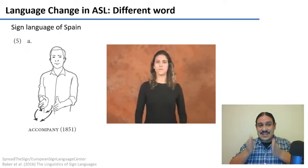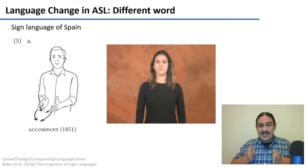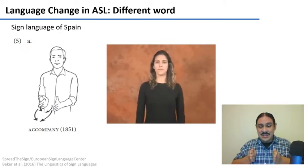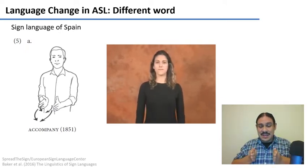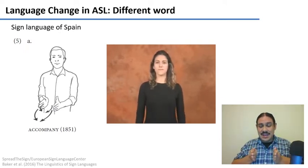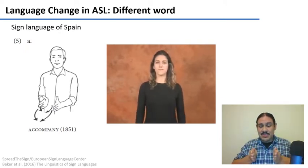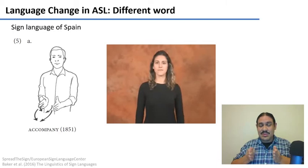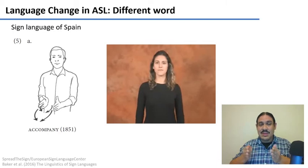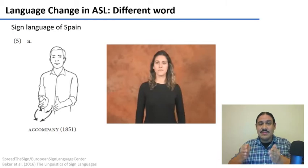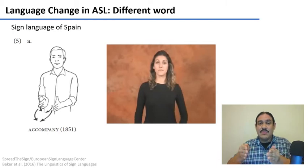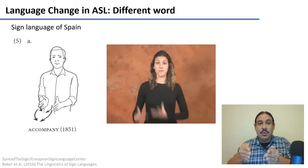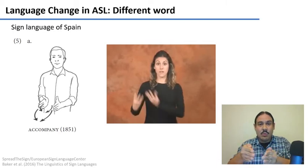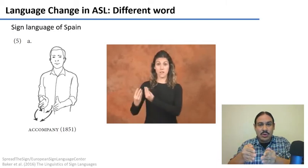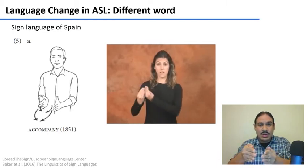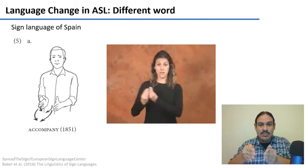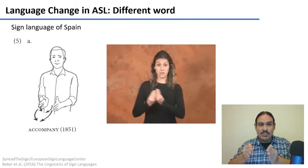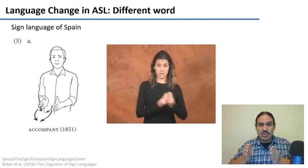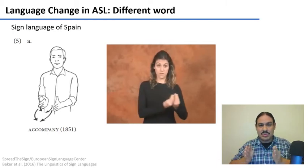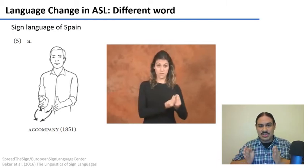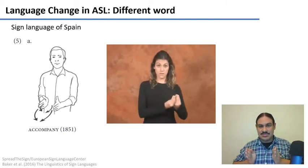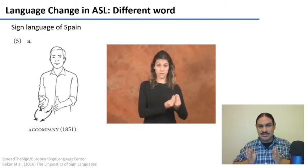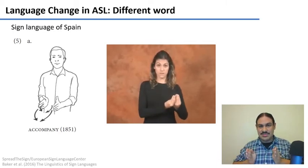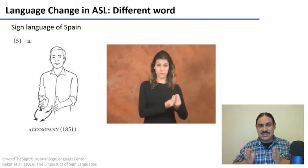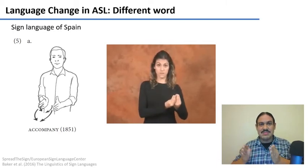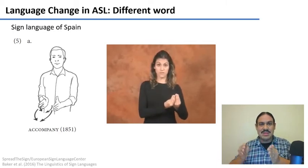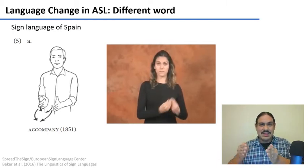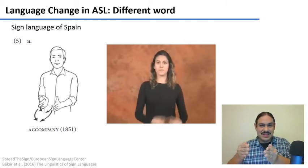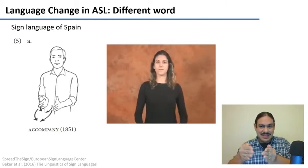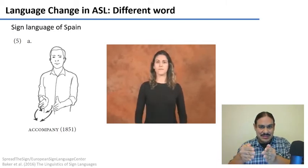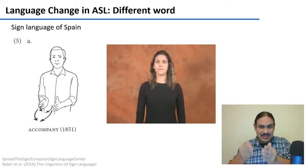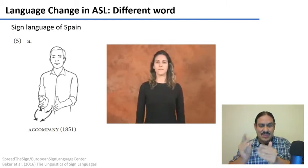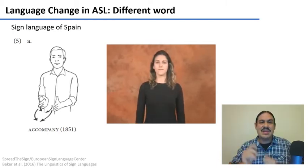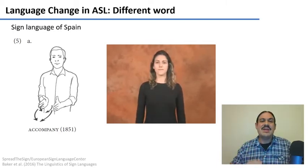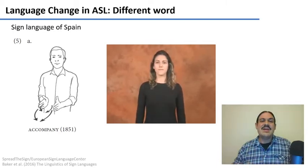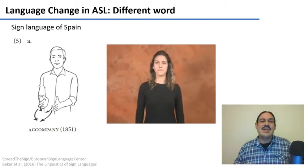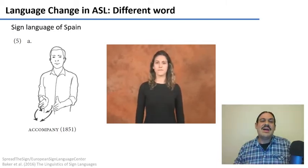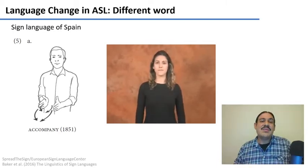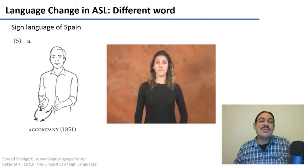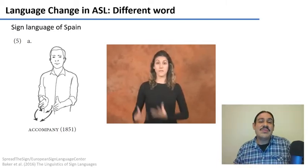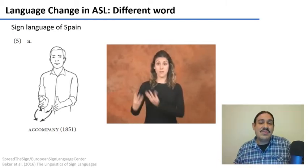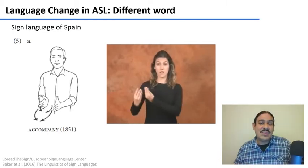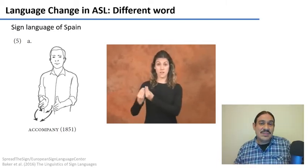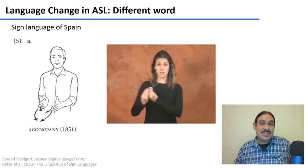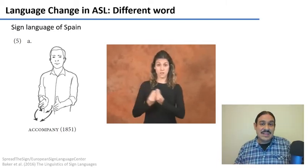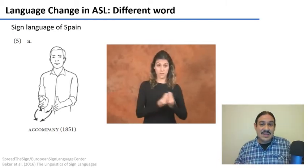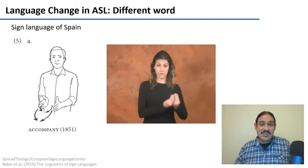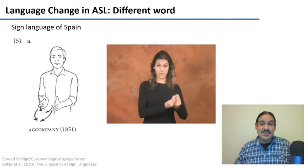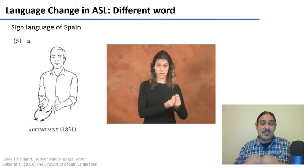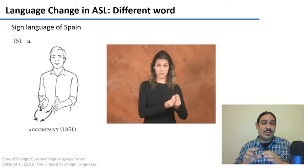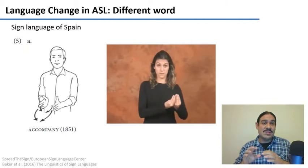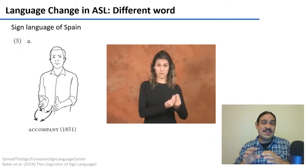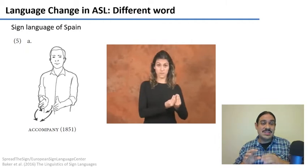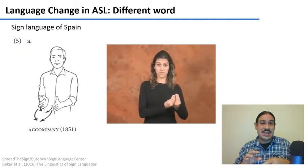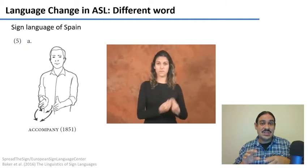quite a bit now the fingers are not extended but bunched up and the motion is sideways and not